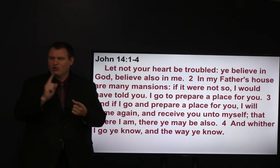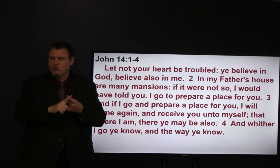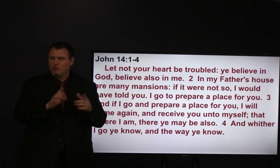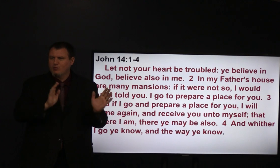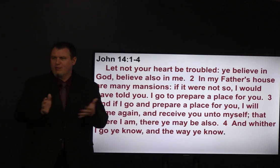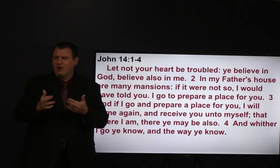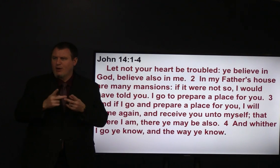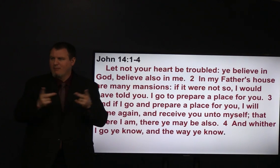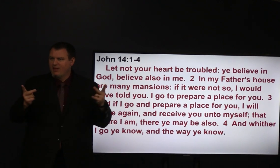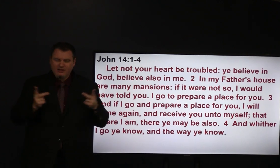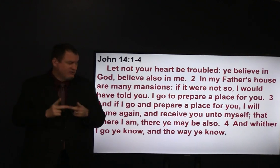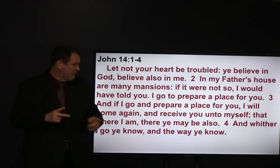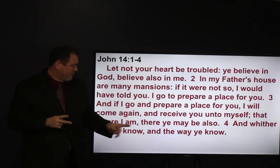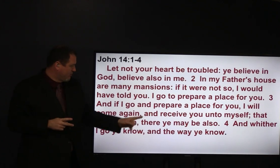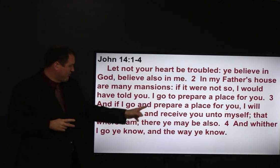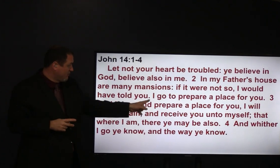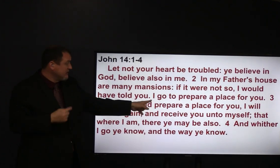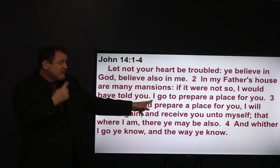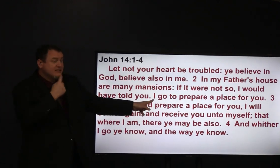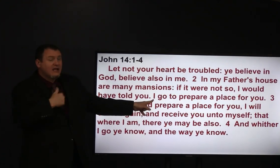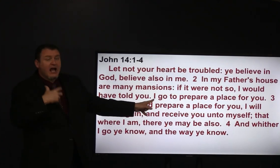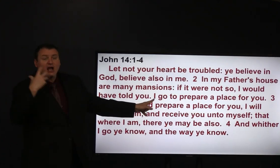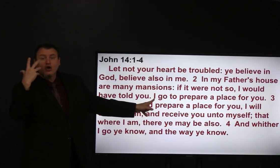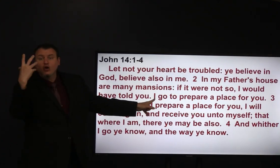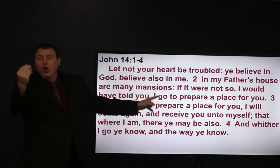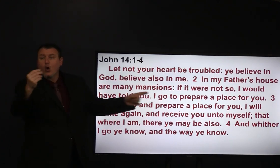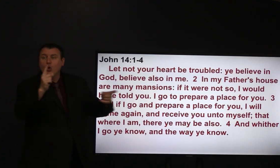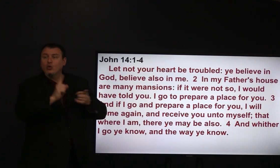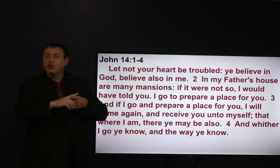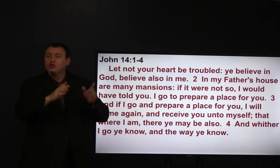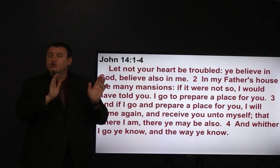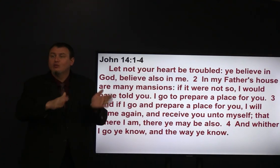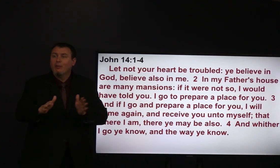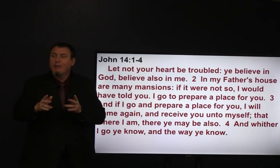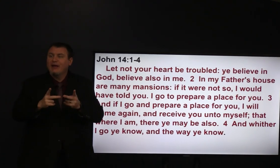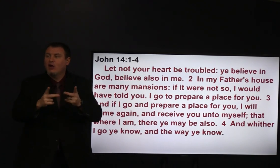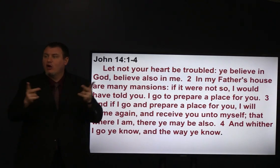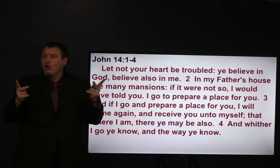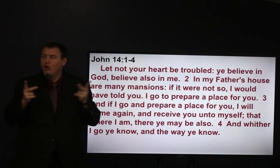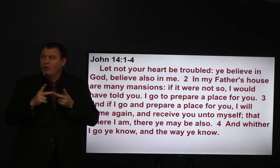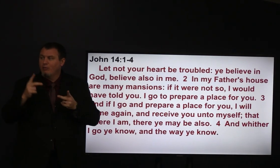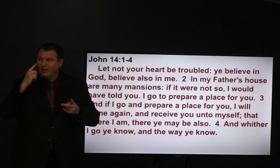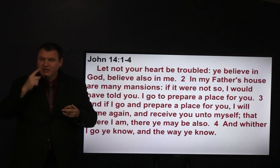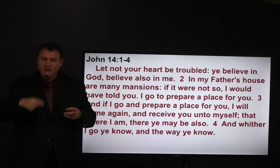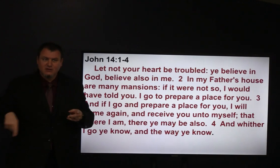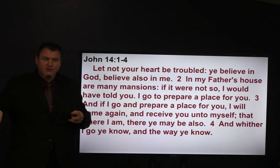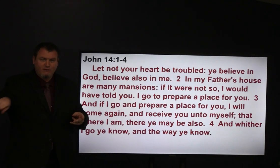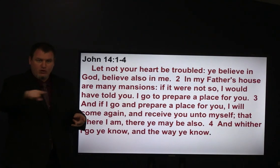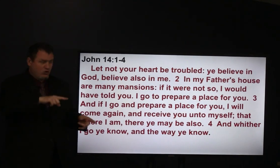where's Jesus going to prepare a place for them he says I go to prepare a place for you